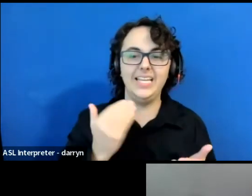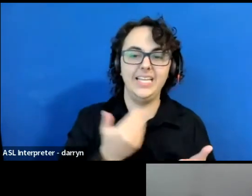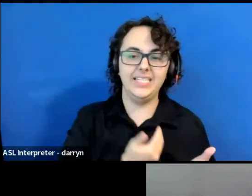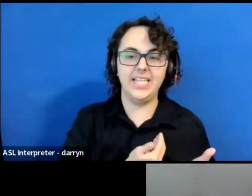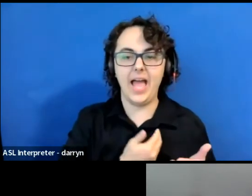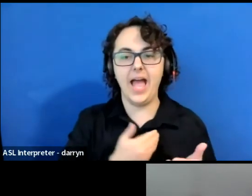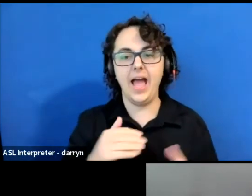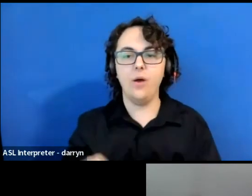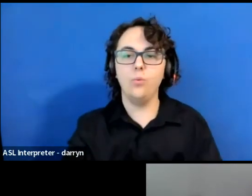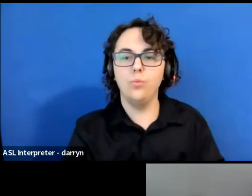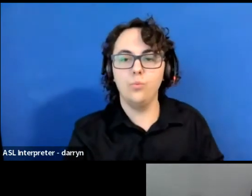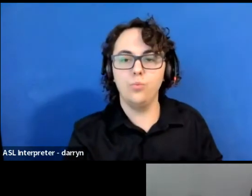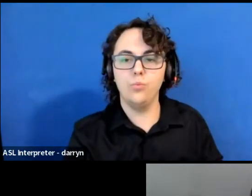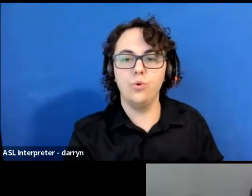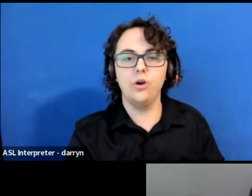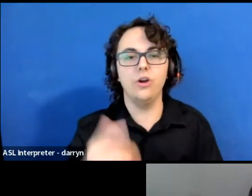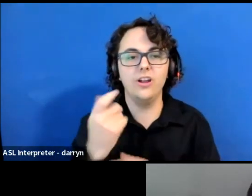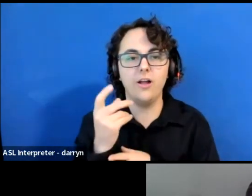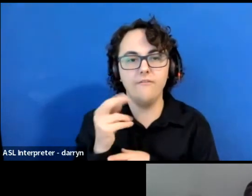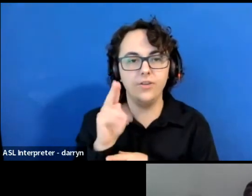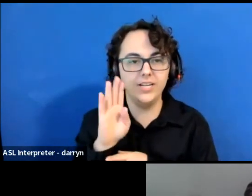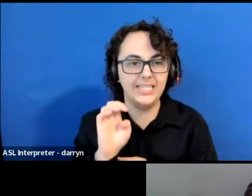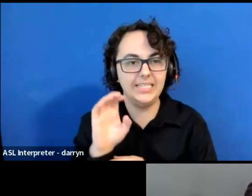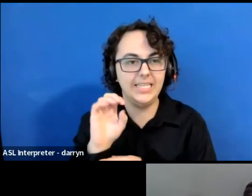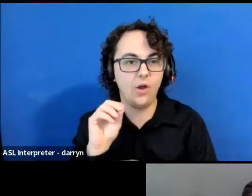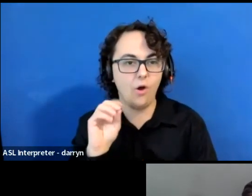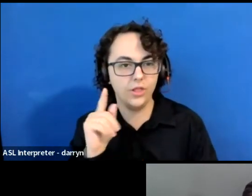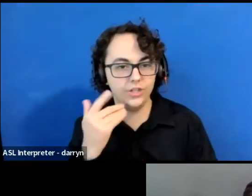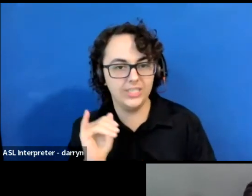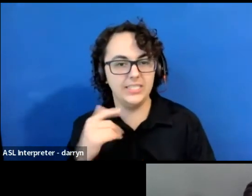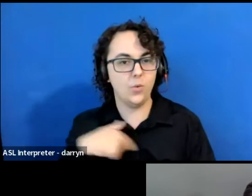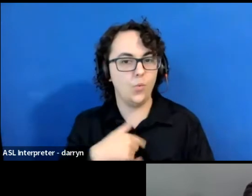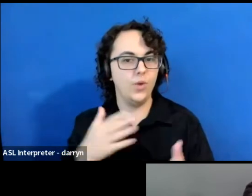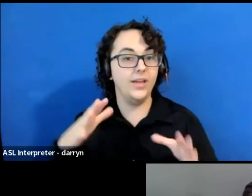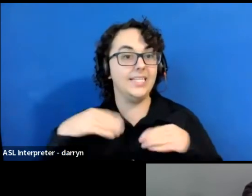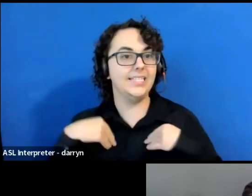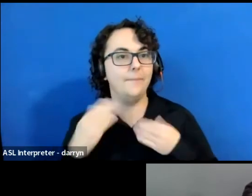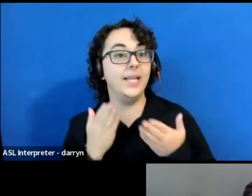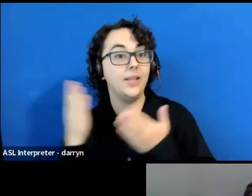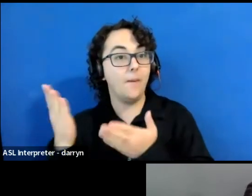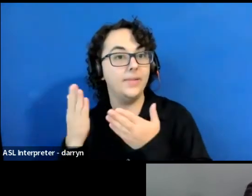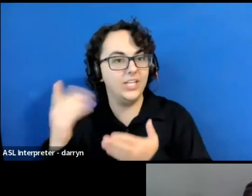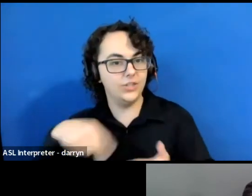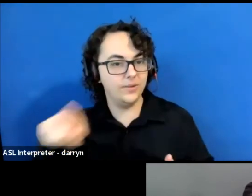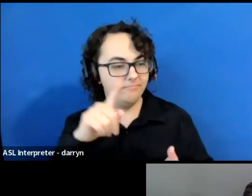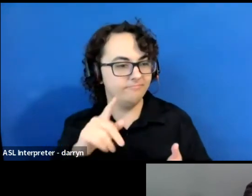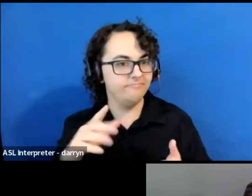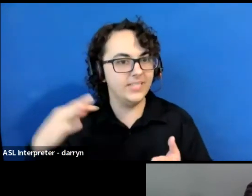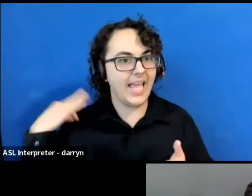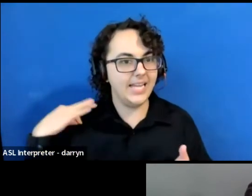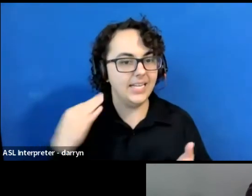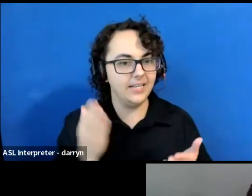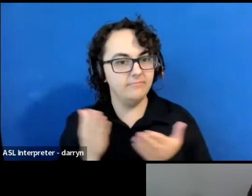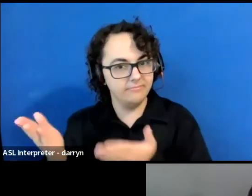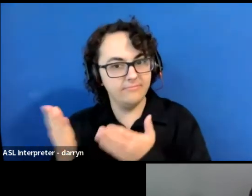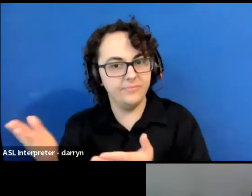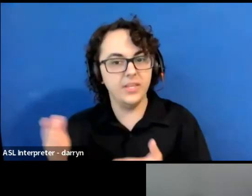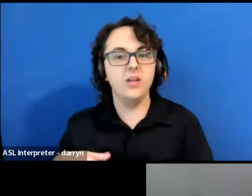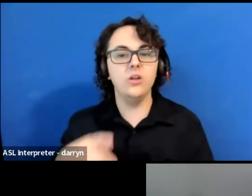We are now seeking nominations for candidates and the task force is that we are seeking nominations for